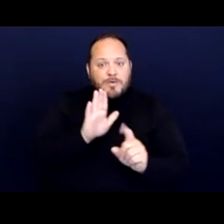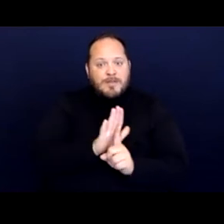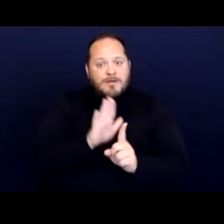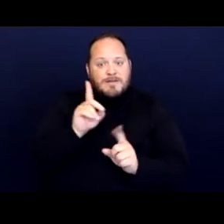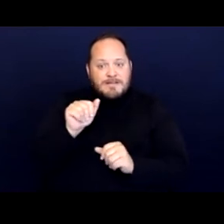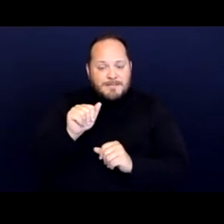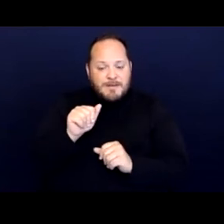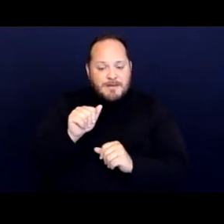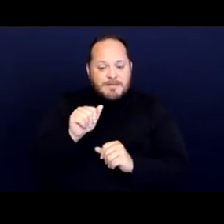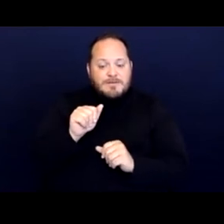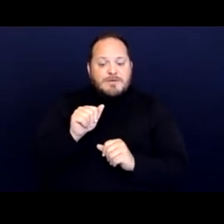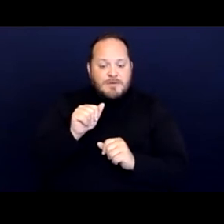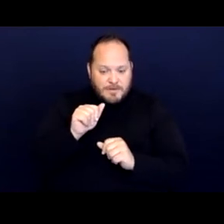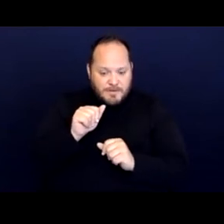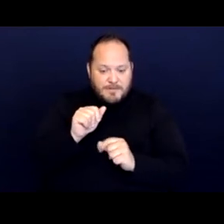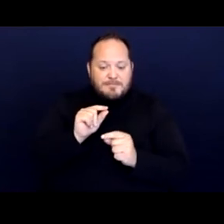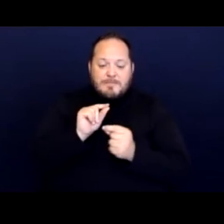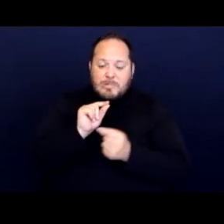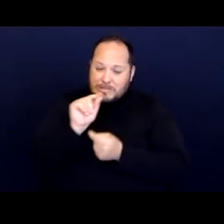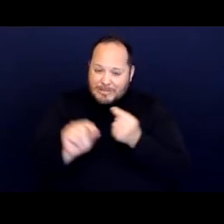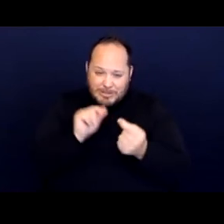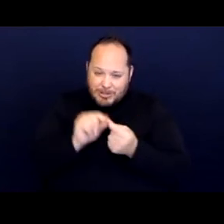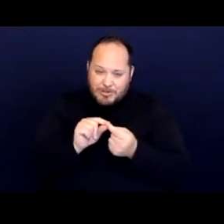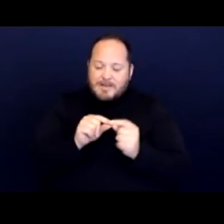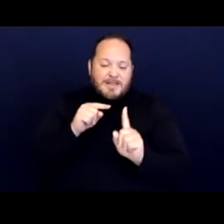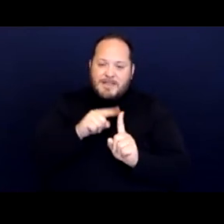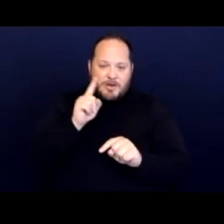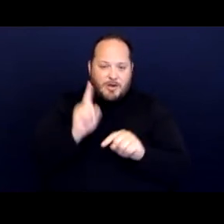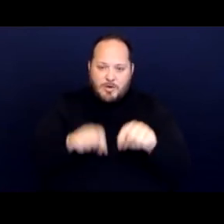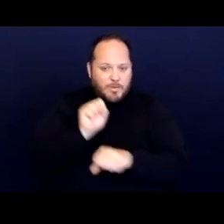particularly that they were unable to work because of their disability.